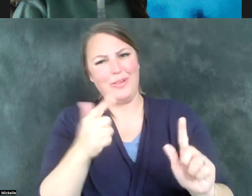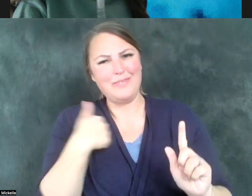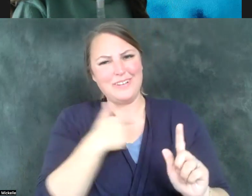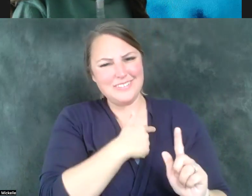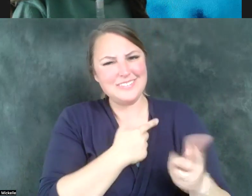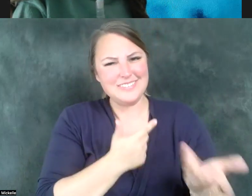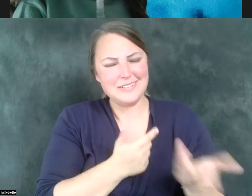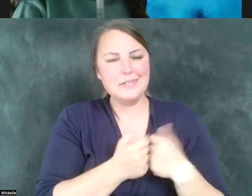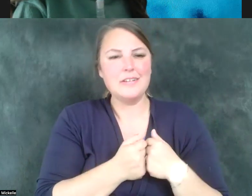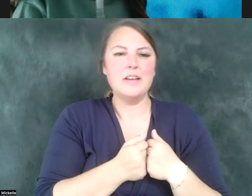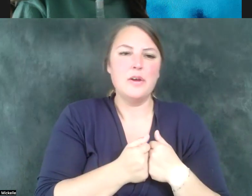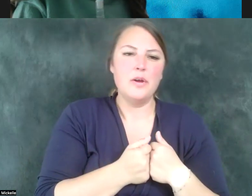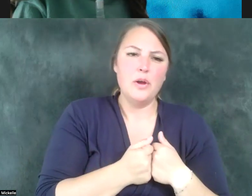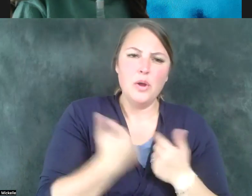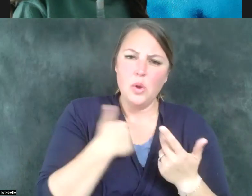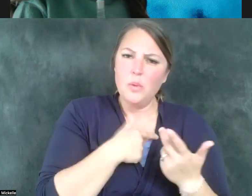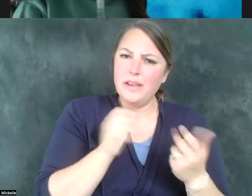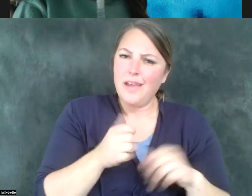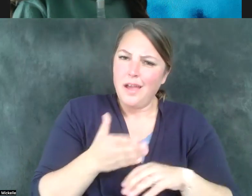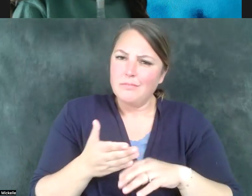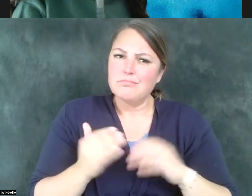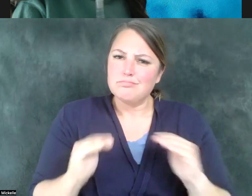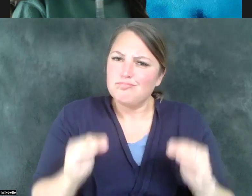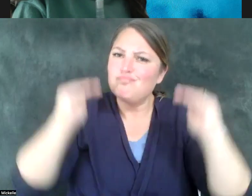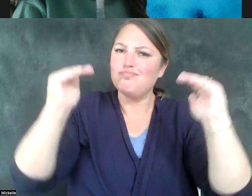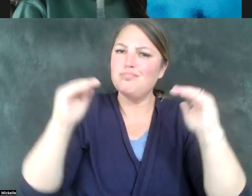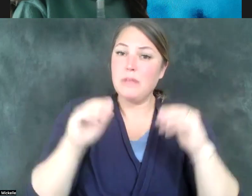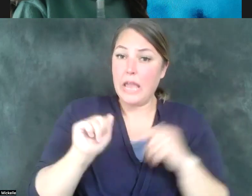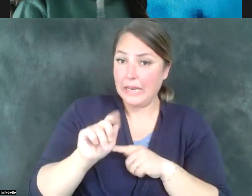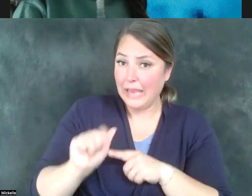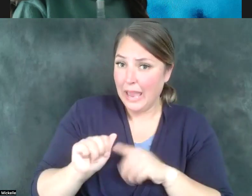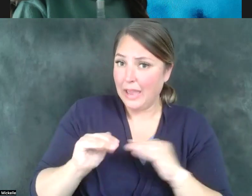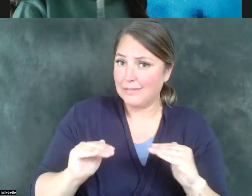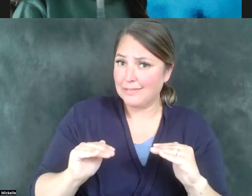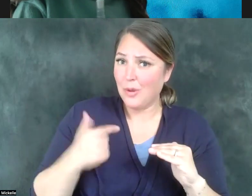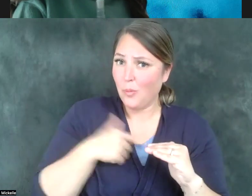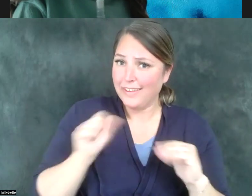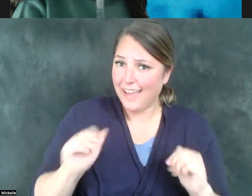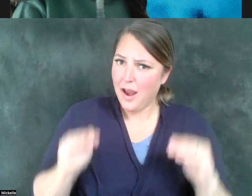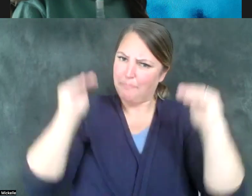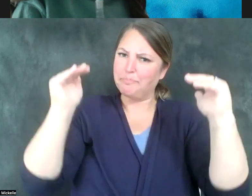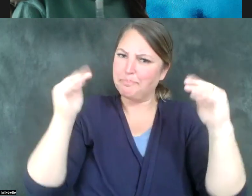things that move above and beyond the ADA in areas that are available to us, I'd want to look at what other states have